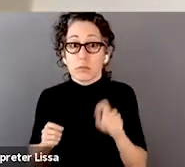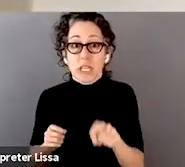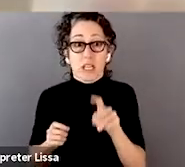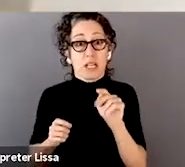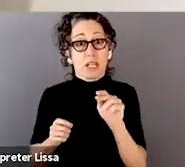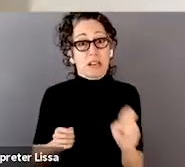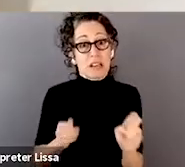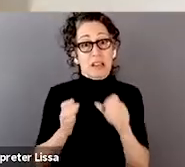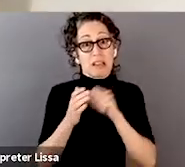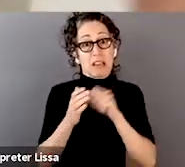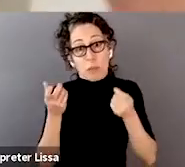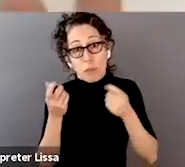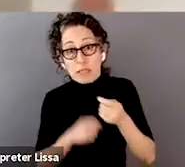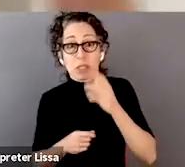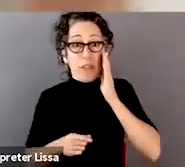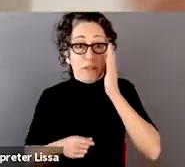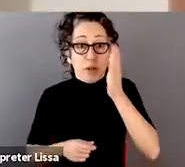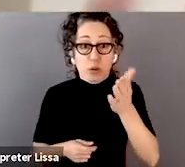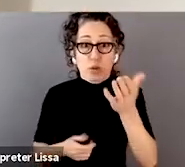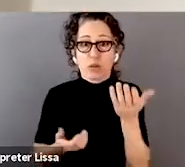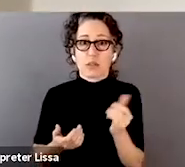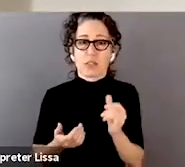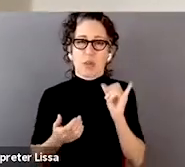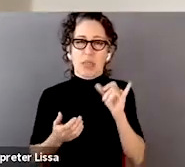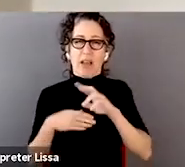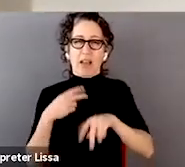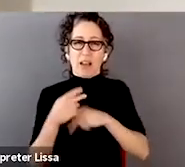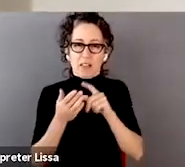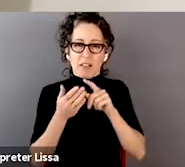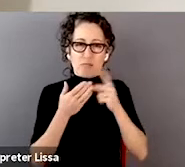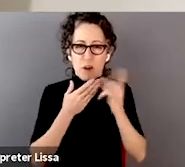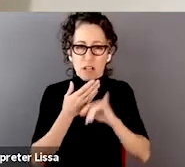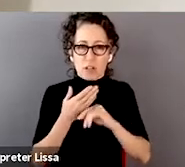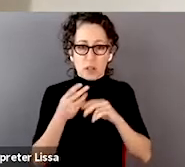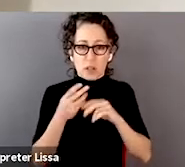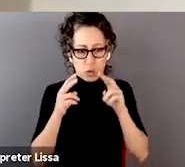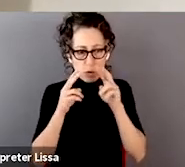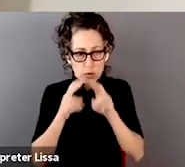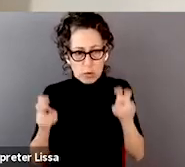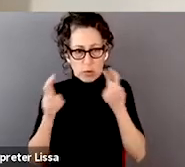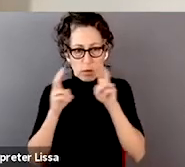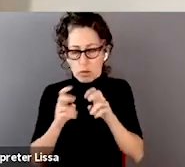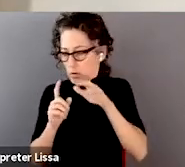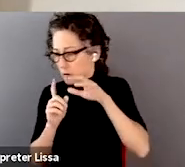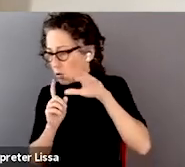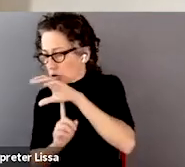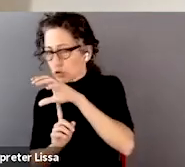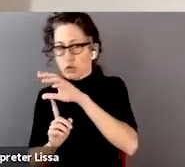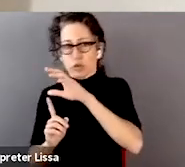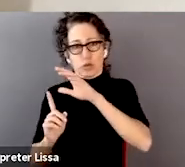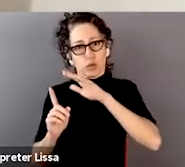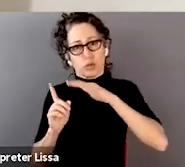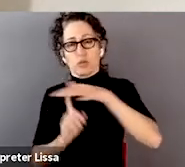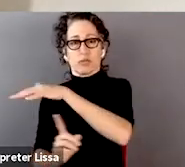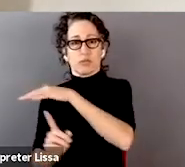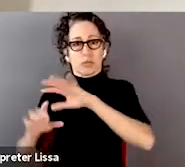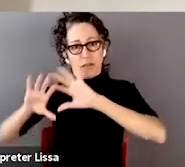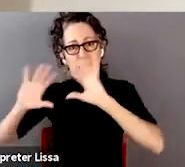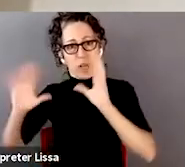And so I feel like that kind of research project is really what we want to do, right, where we're looking at qualitative